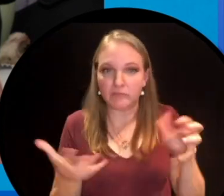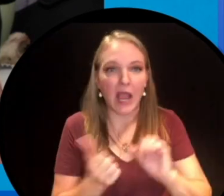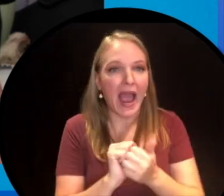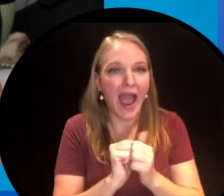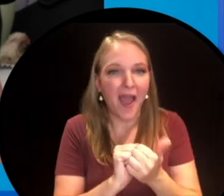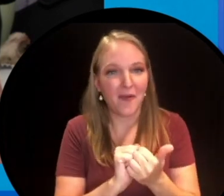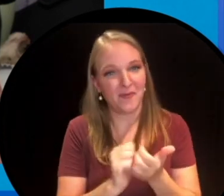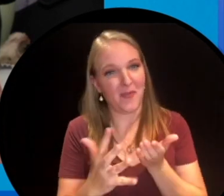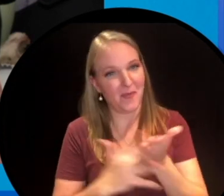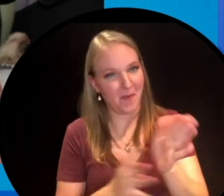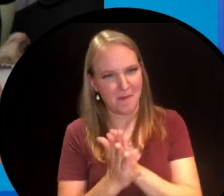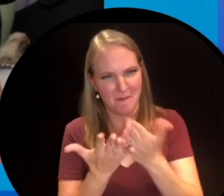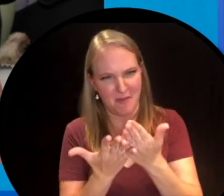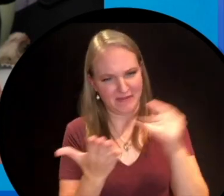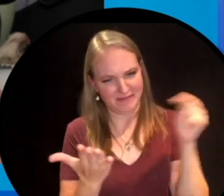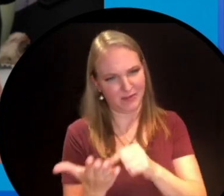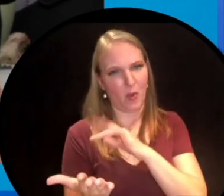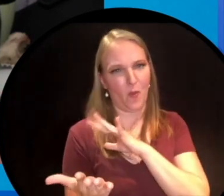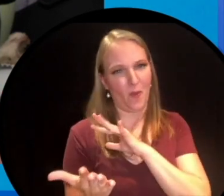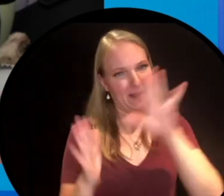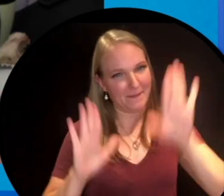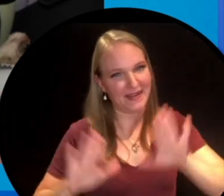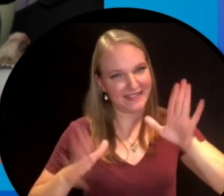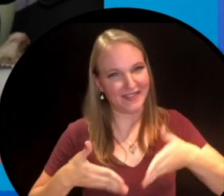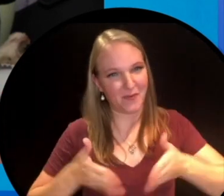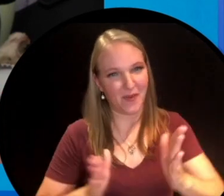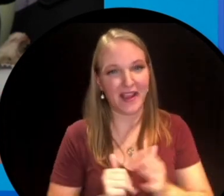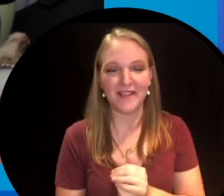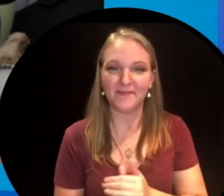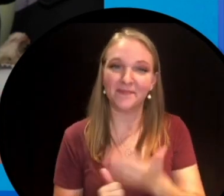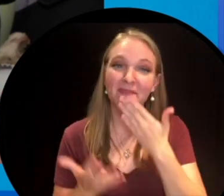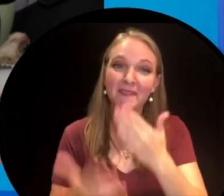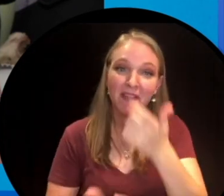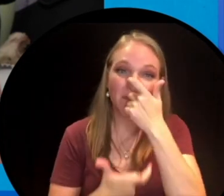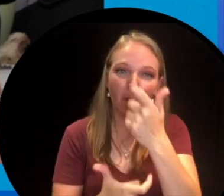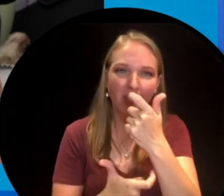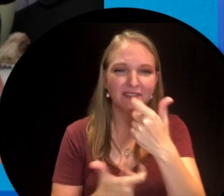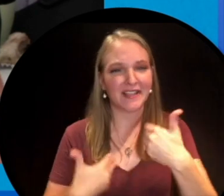learn as much as you want to, books are a pretty amazing way to do it. So thank you so much